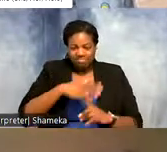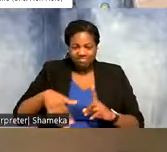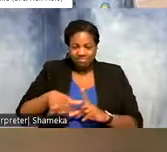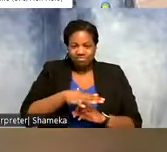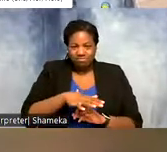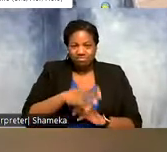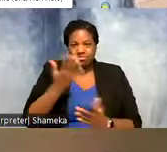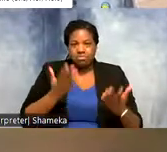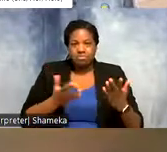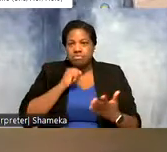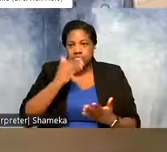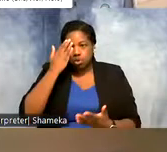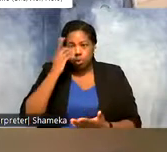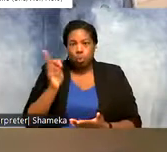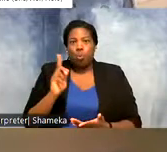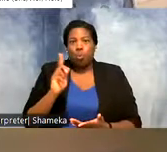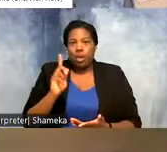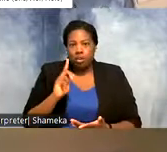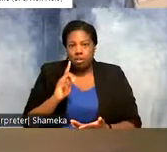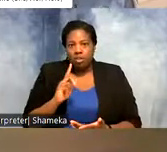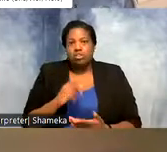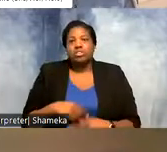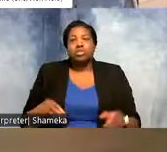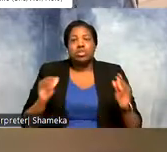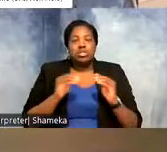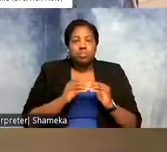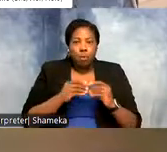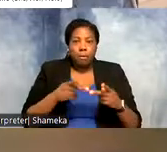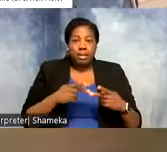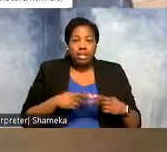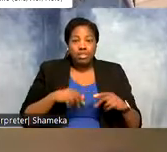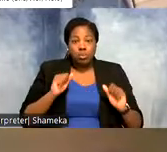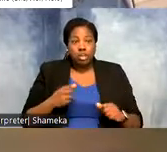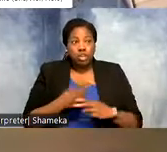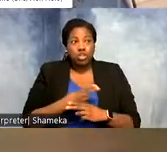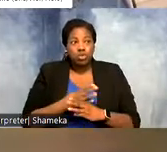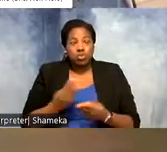but you don't know exactly where it is. So there's more locations and we can use math to to estimate